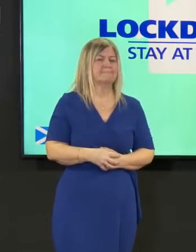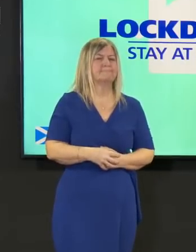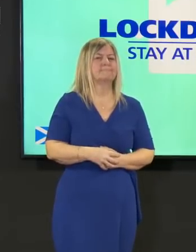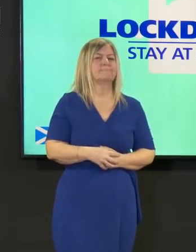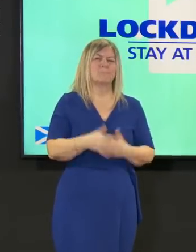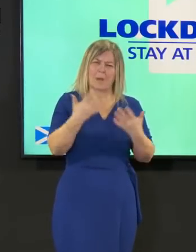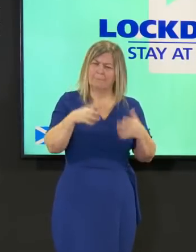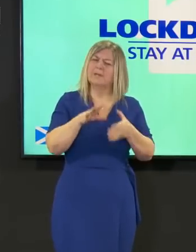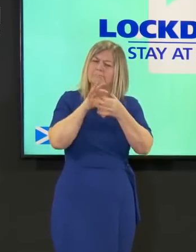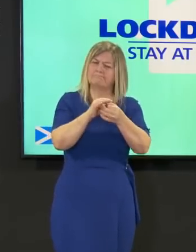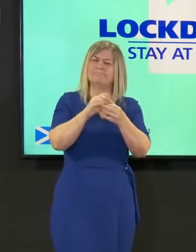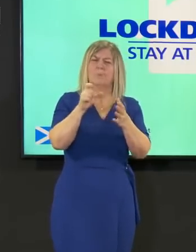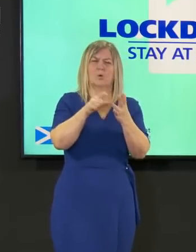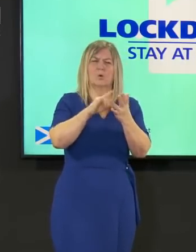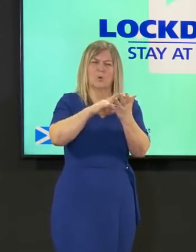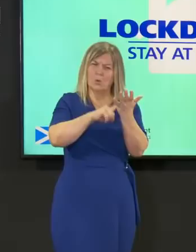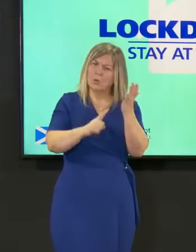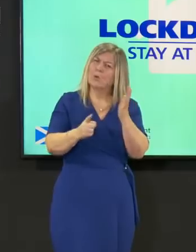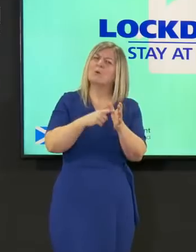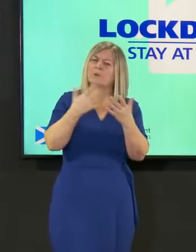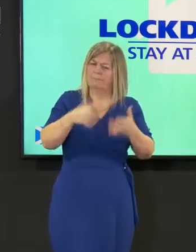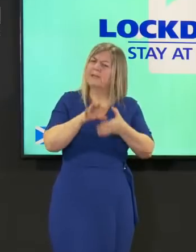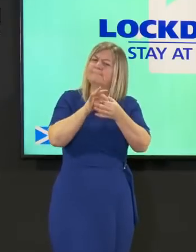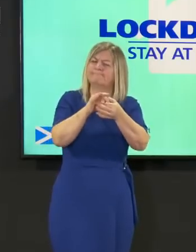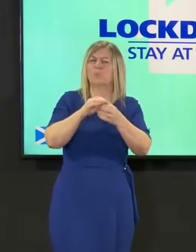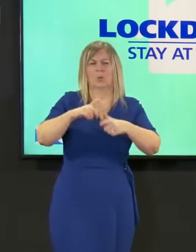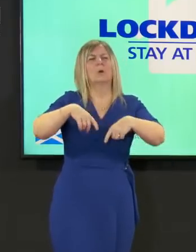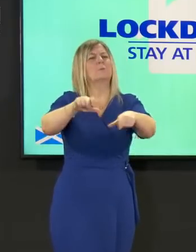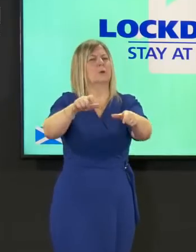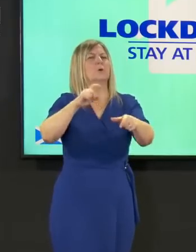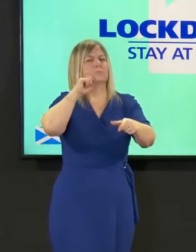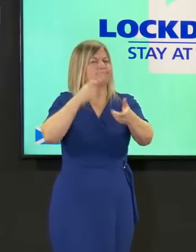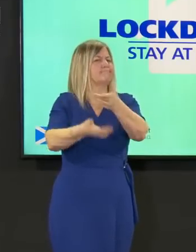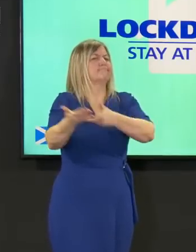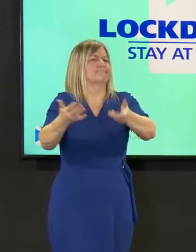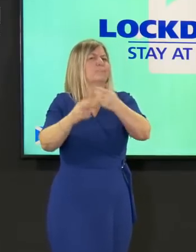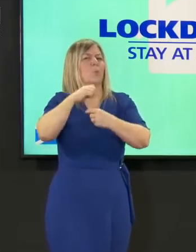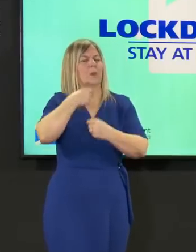the brazilian variant and the three cases here in scotland of course what i would point